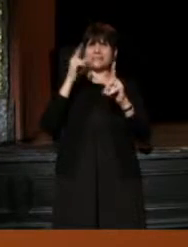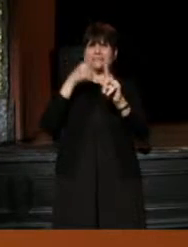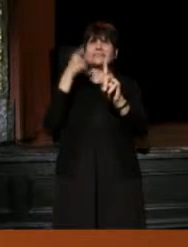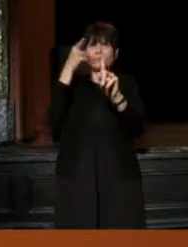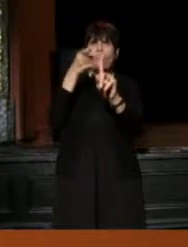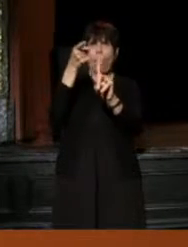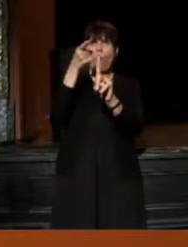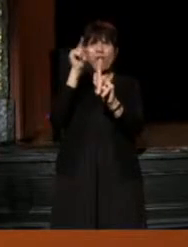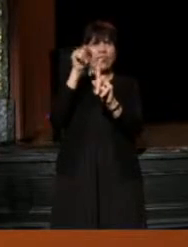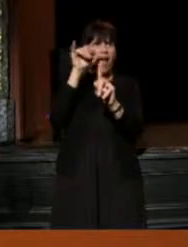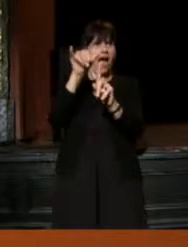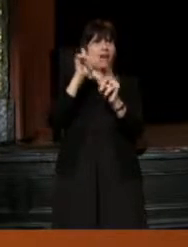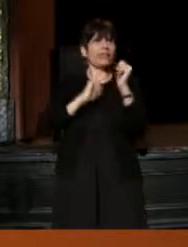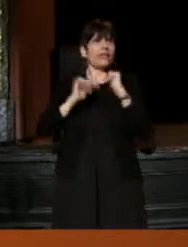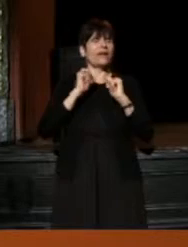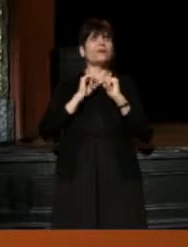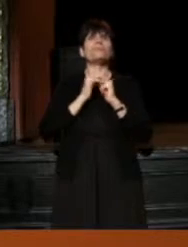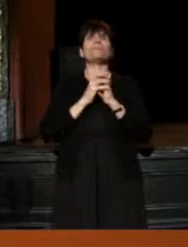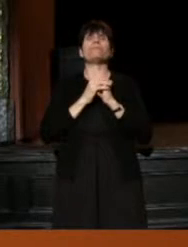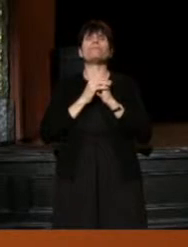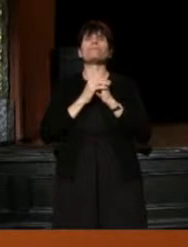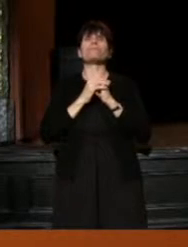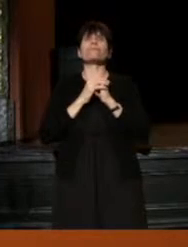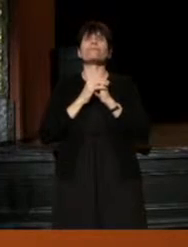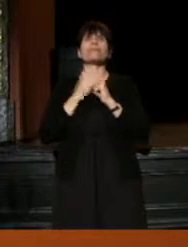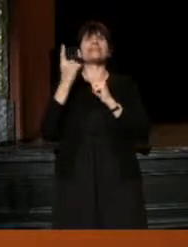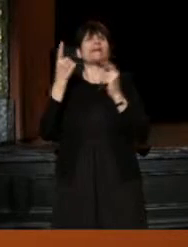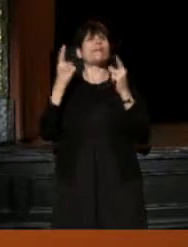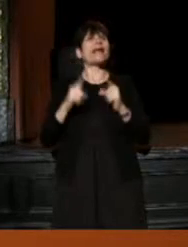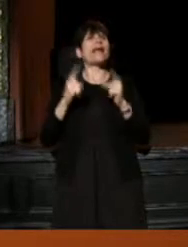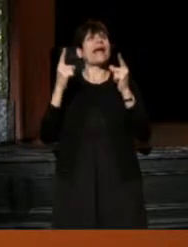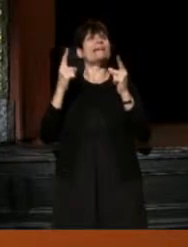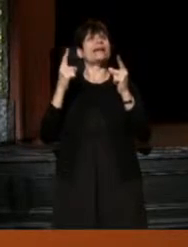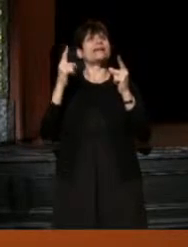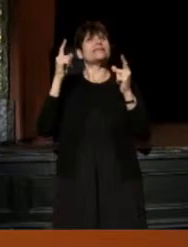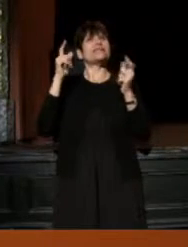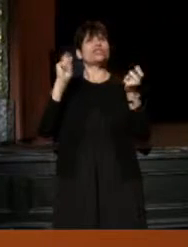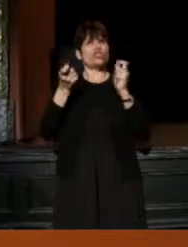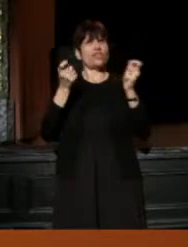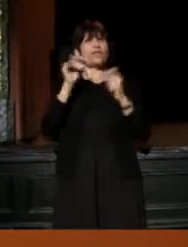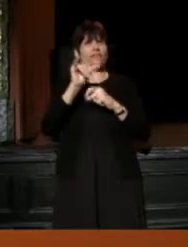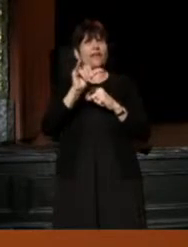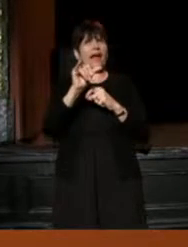And then, something happened that changed that early on.